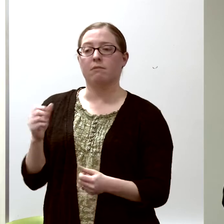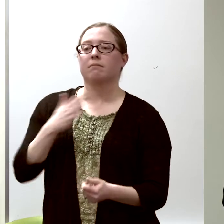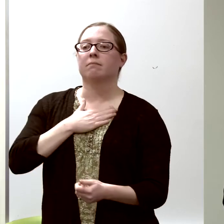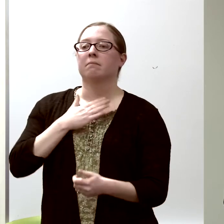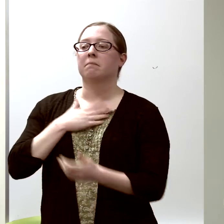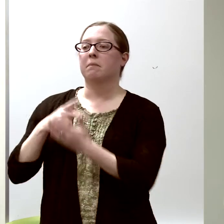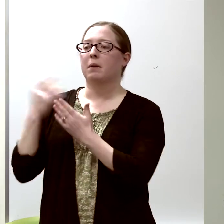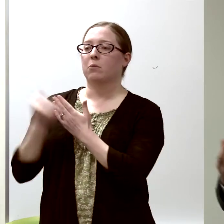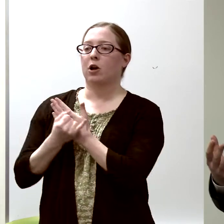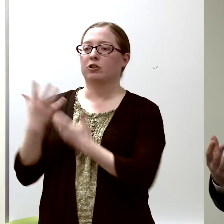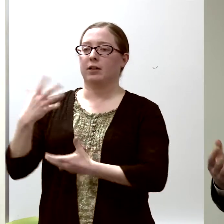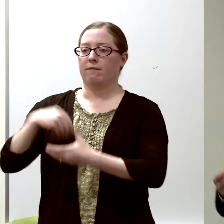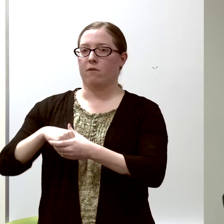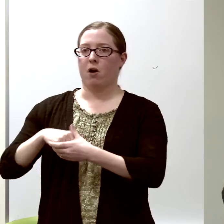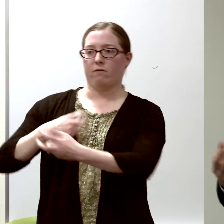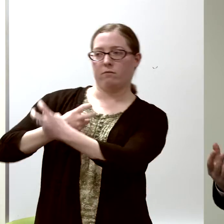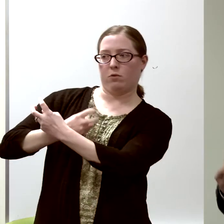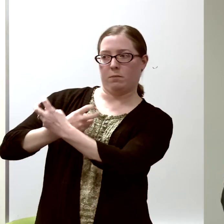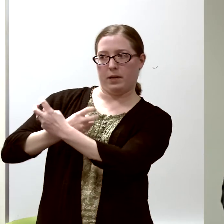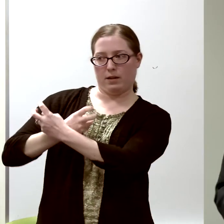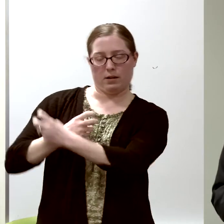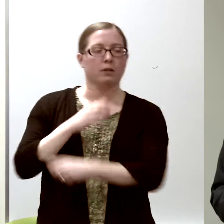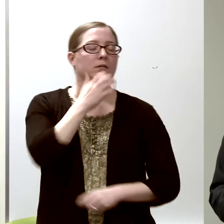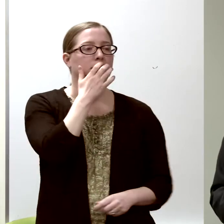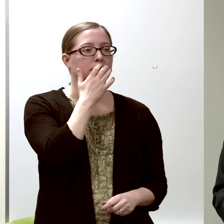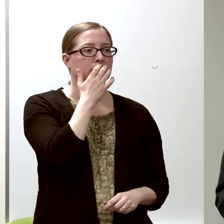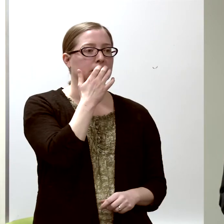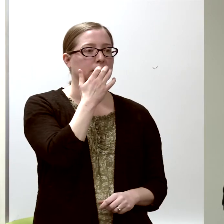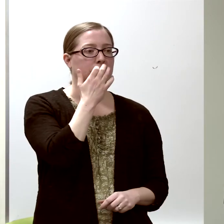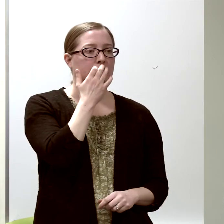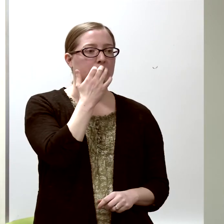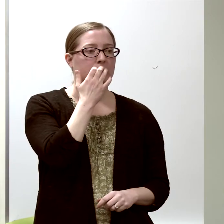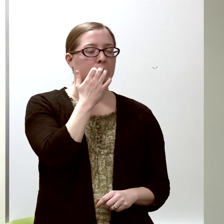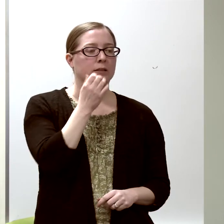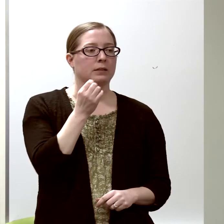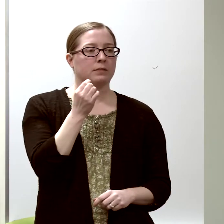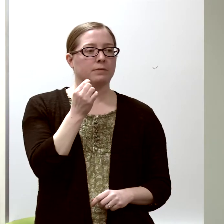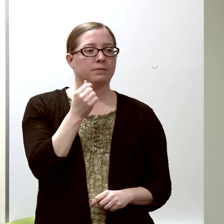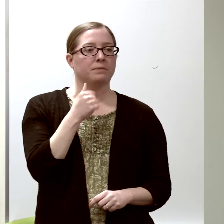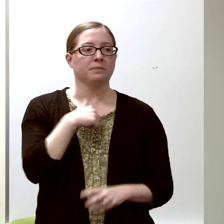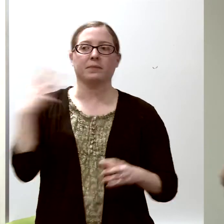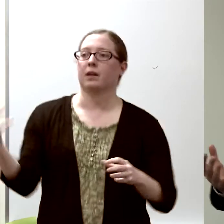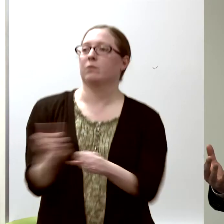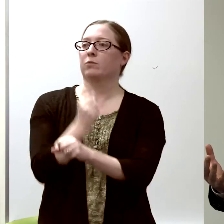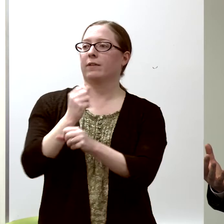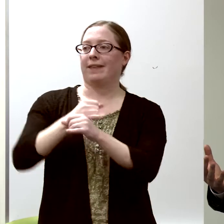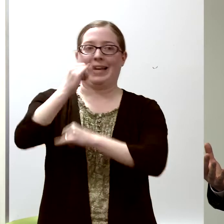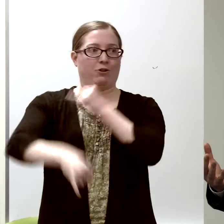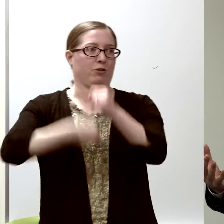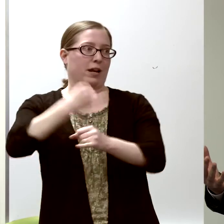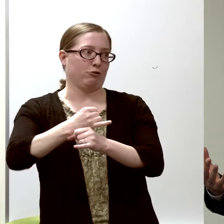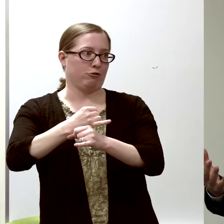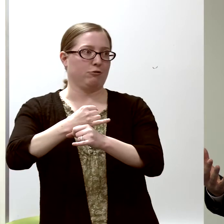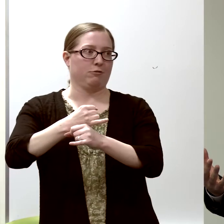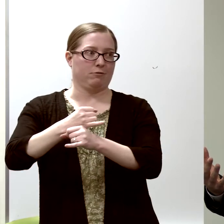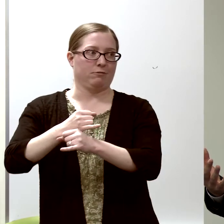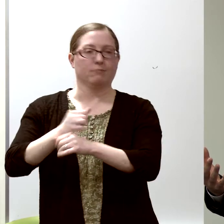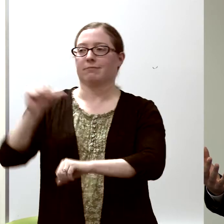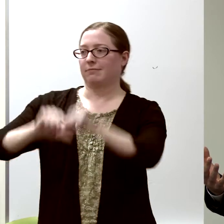with a project that involved orthopedics, I won the International Science and Engineering Fair,